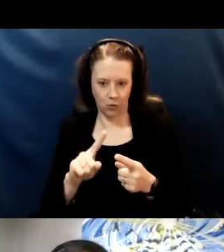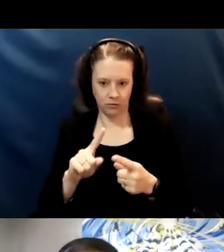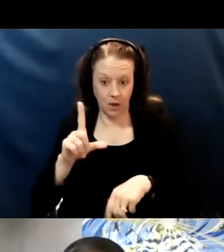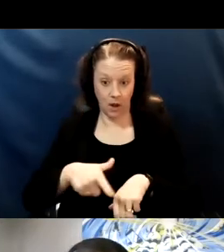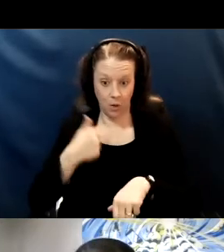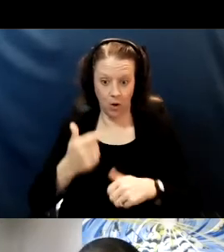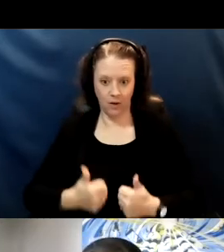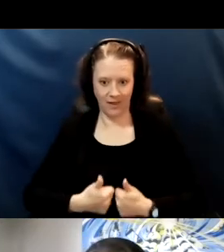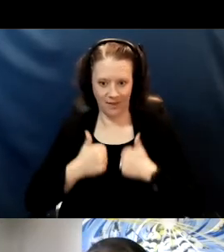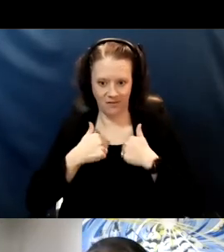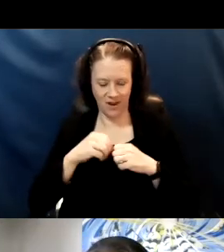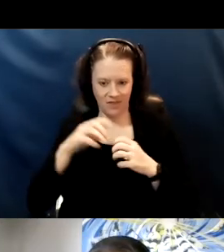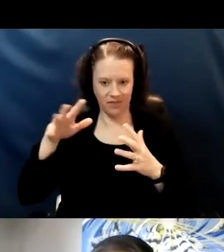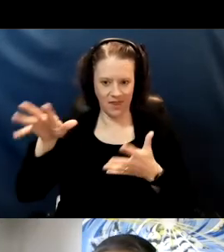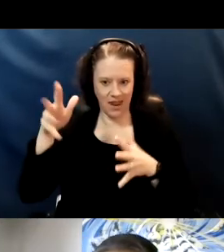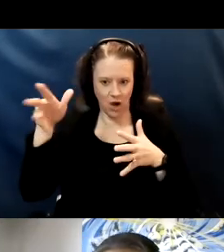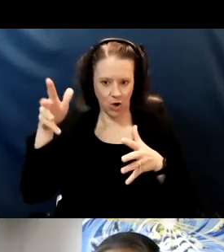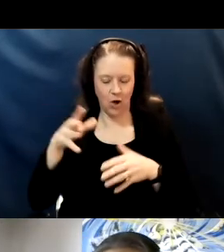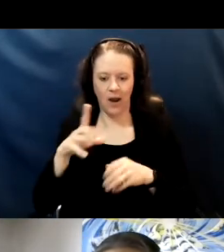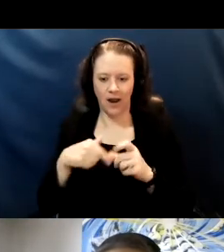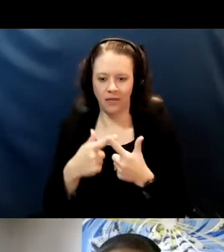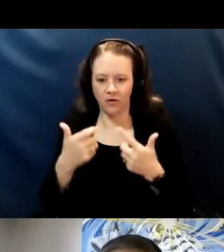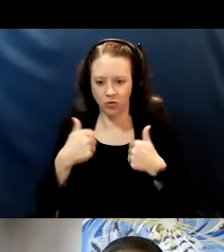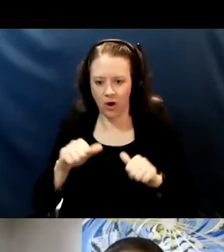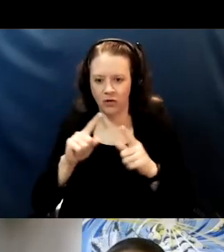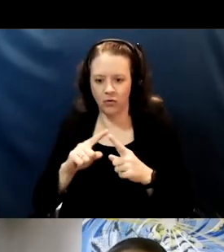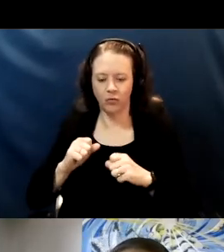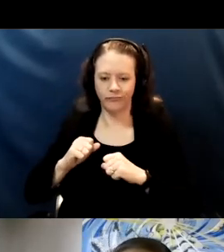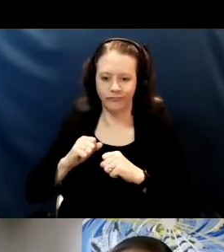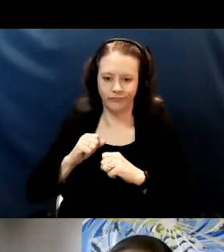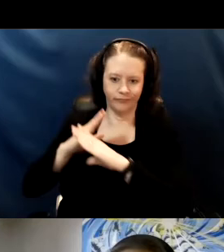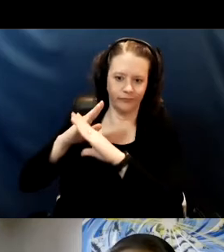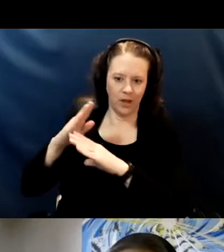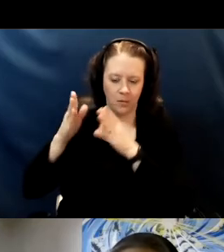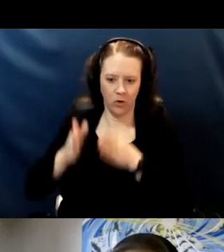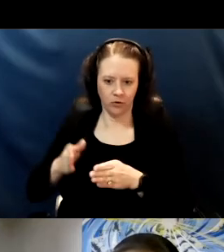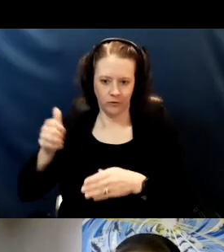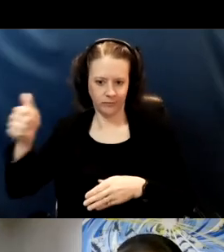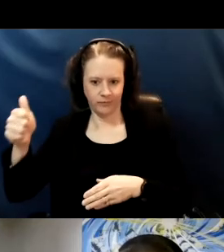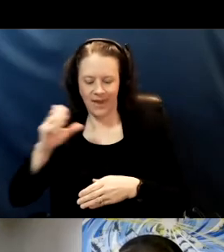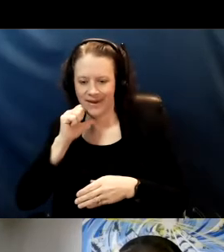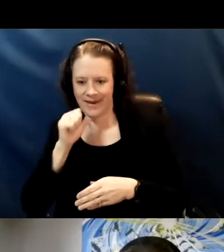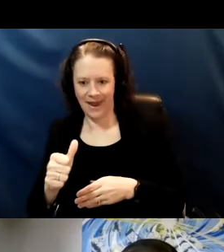and keeping them away from someone who's not infected. So this brings me to risk reduction.